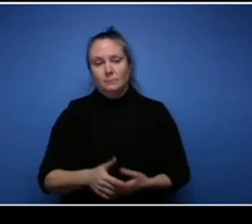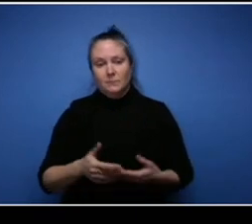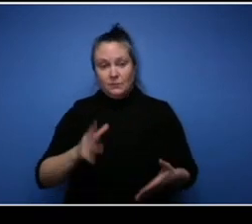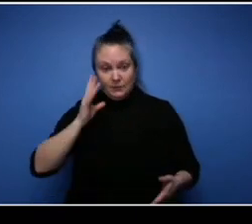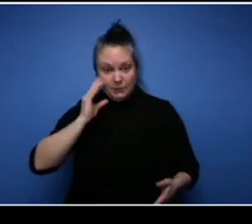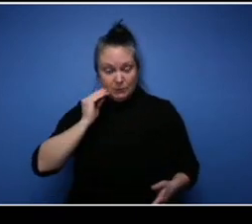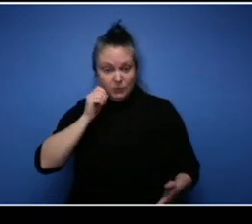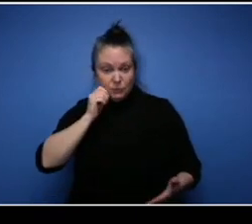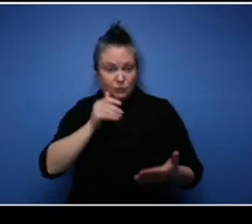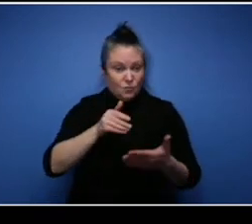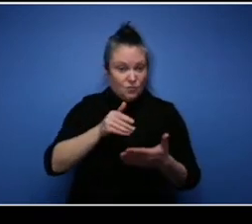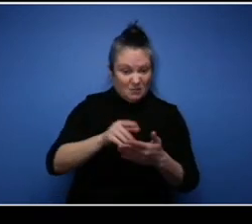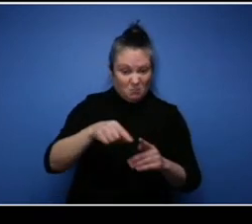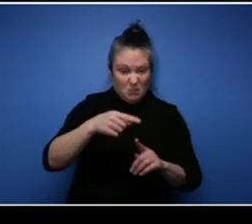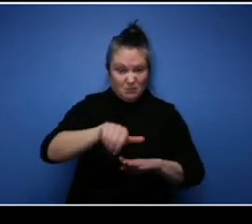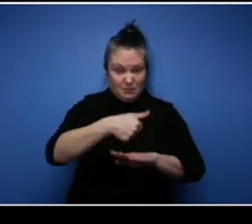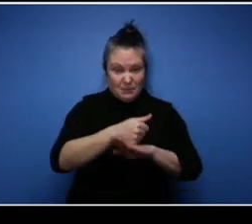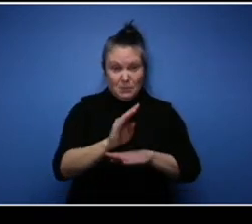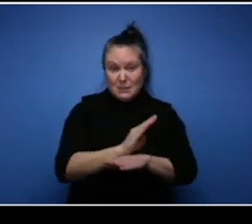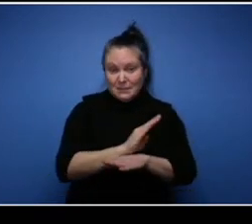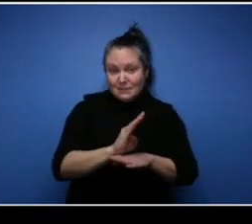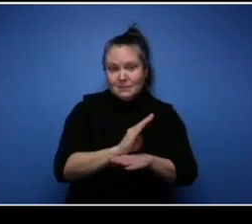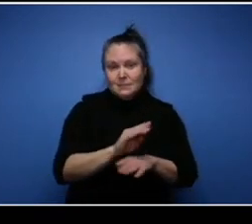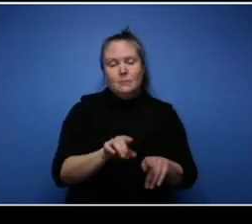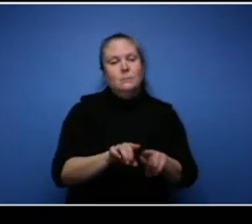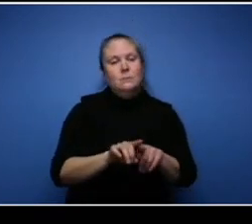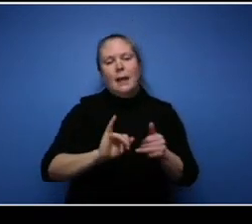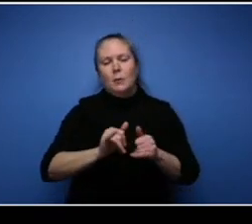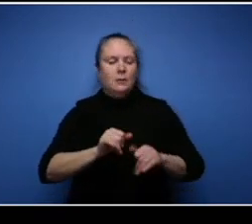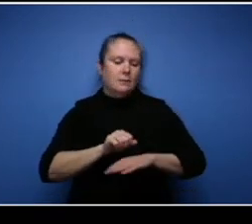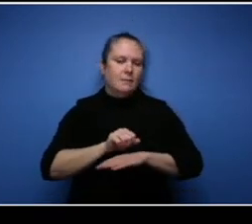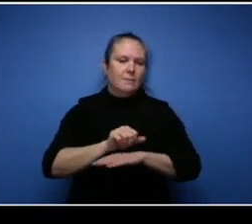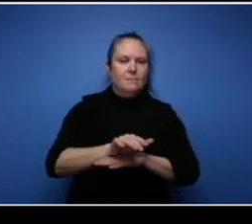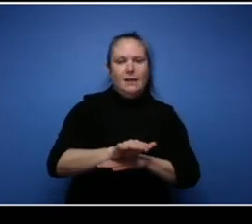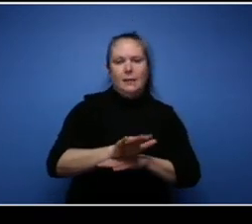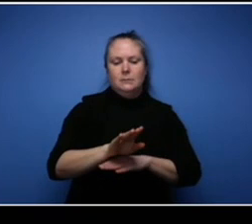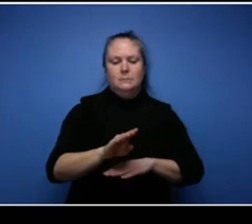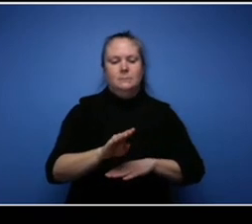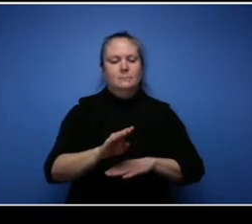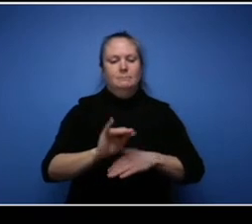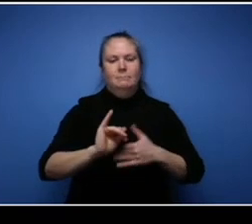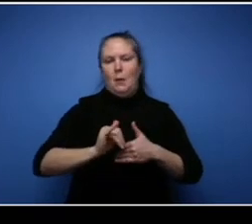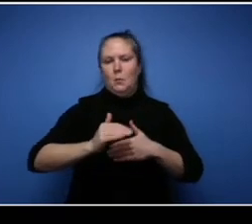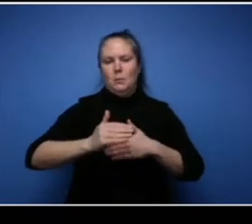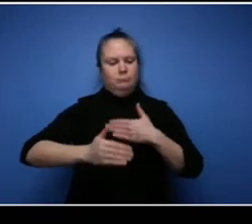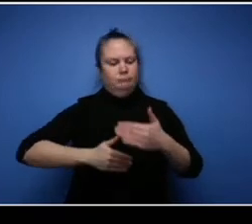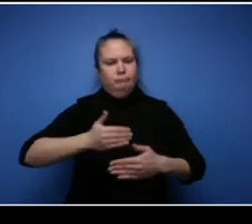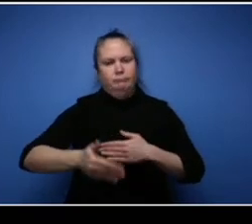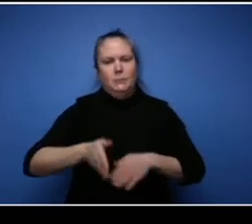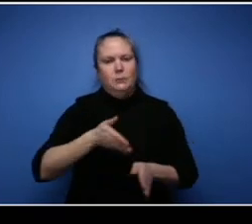entrepreneur in your business and how did it affect how you pursued your career? Well